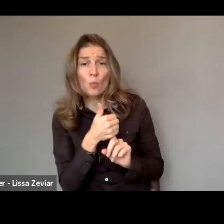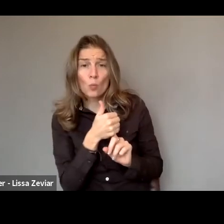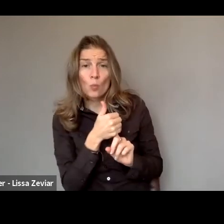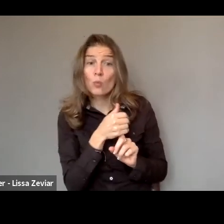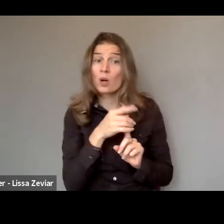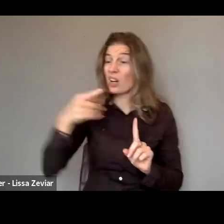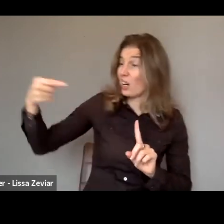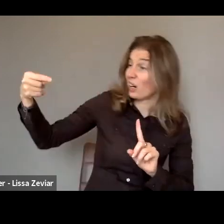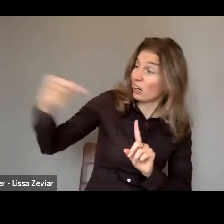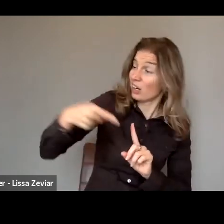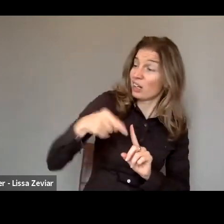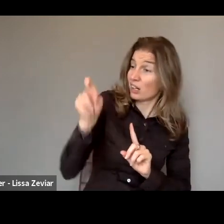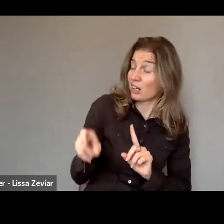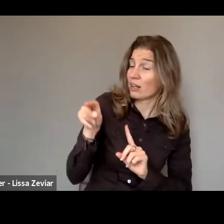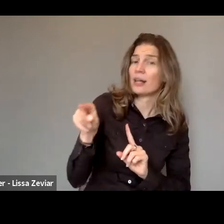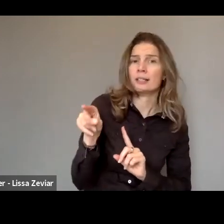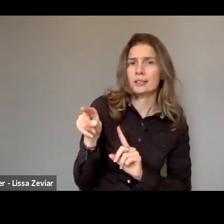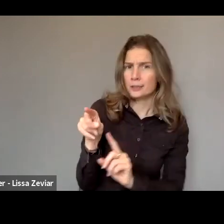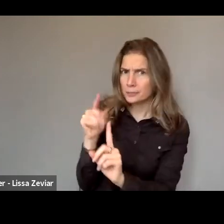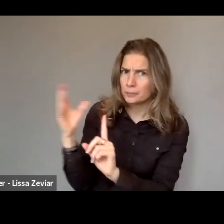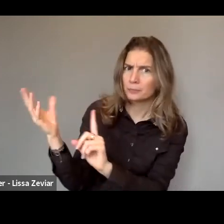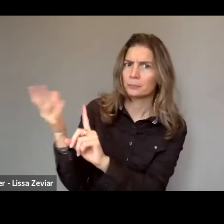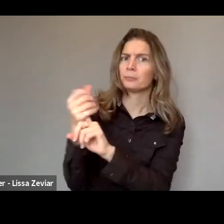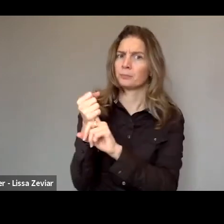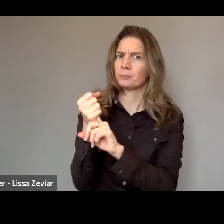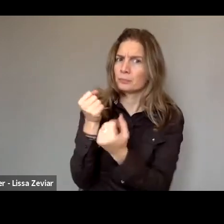In the Gender Equality Strategy that's also what we're saying,